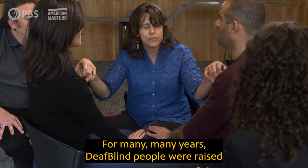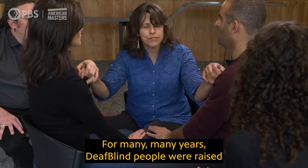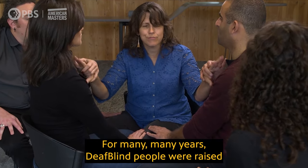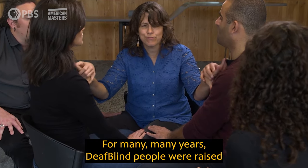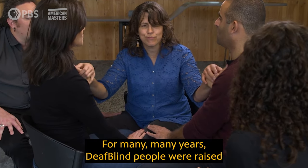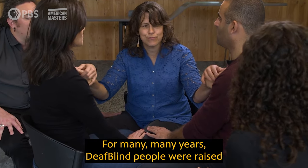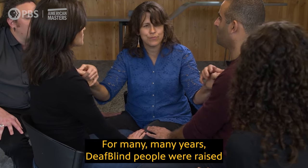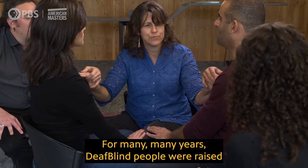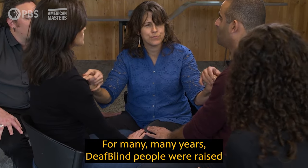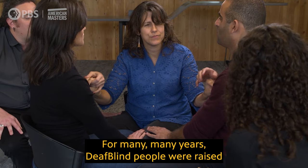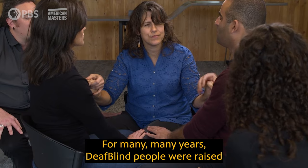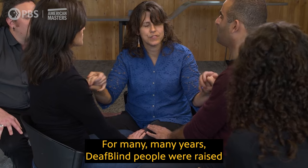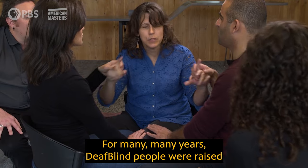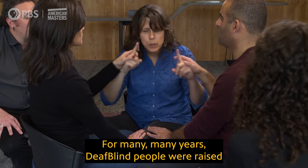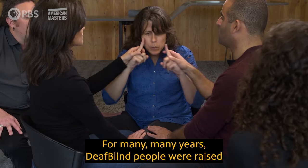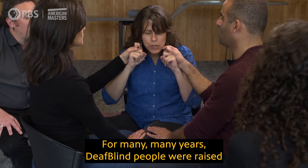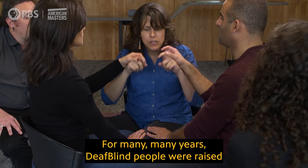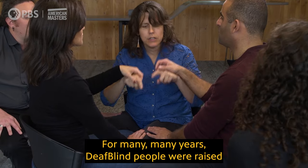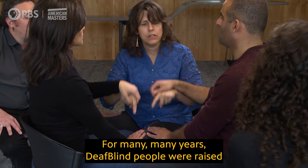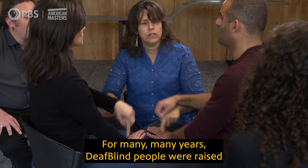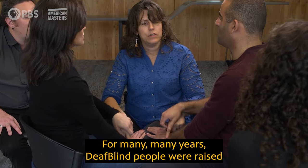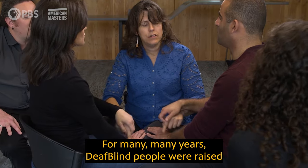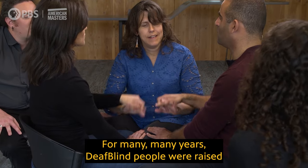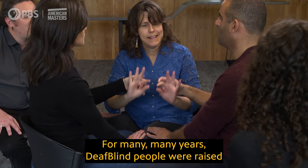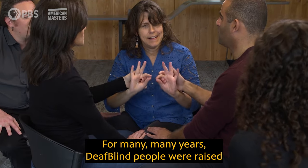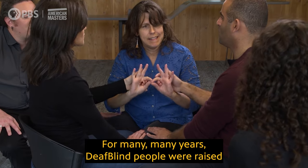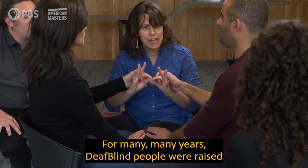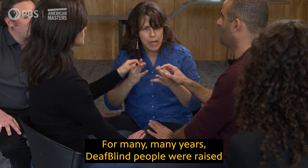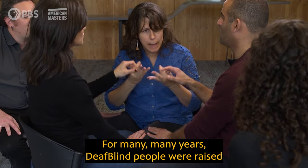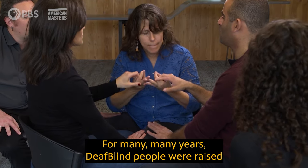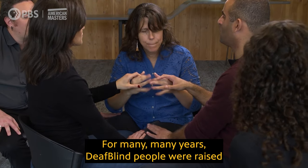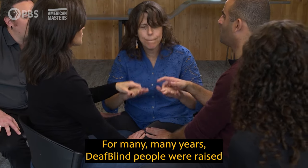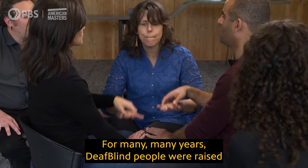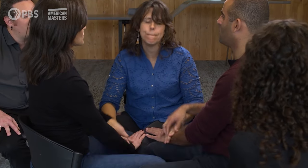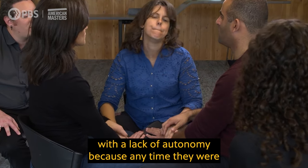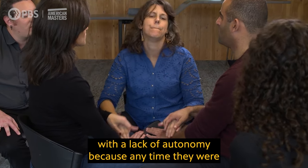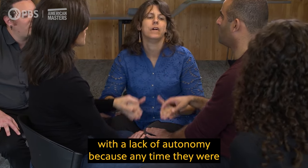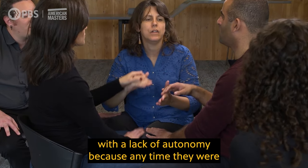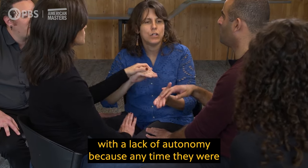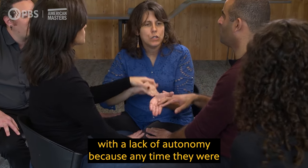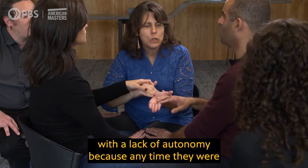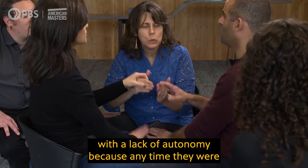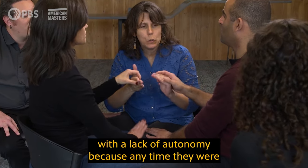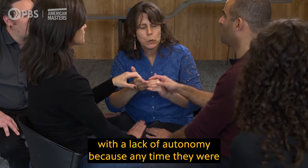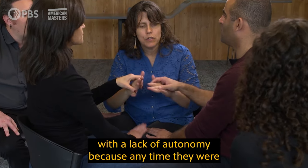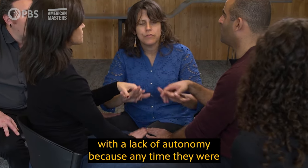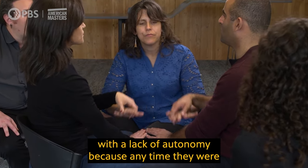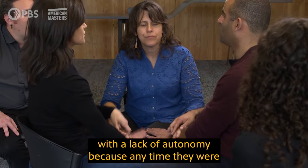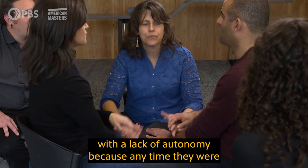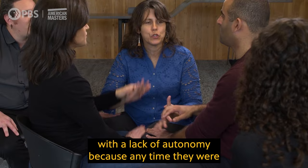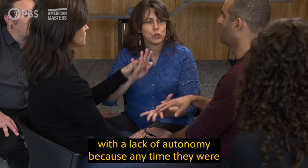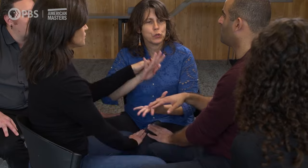For many, many years, DeafBlind people were raised with a lack of autonomy because any time they were